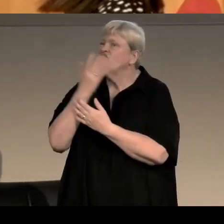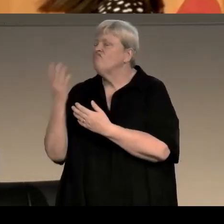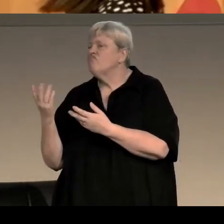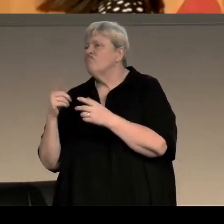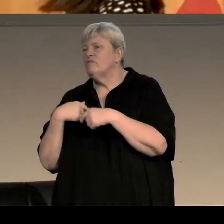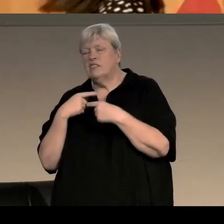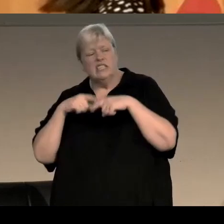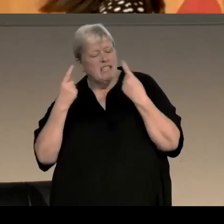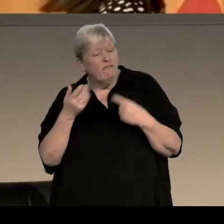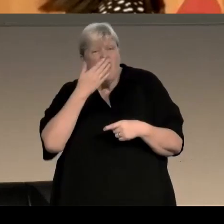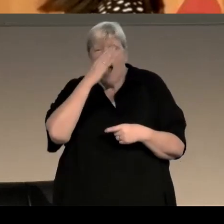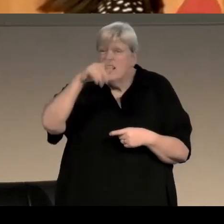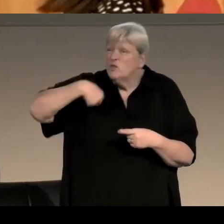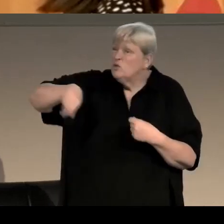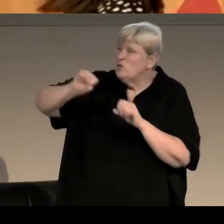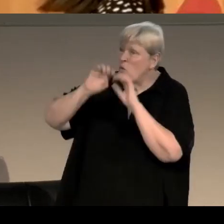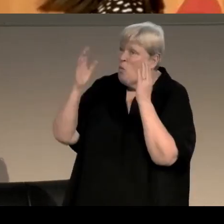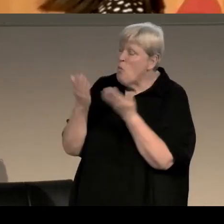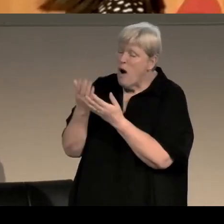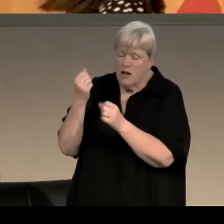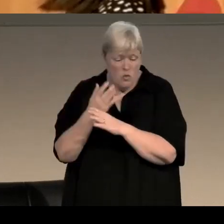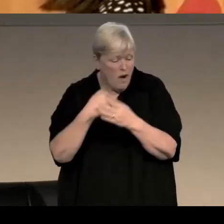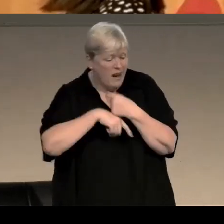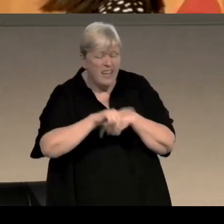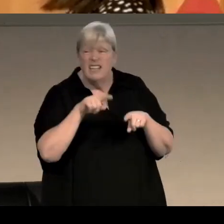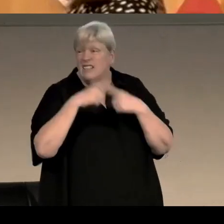about the world that she's working in and she's experiencing a different response to